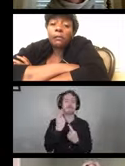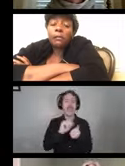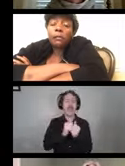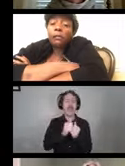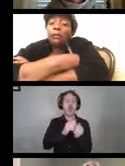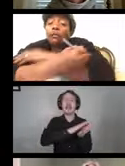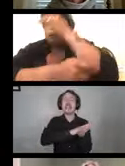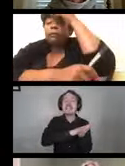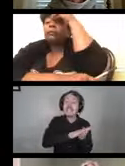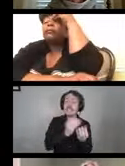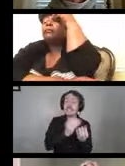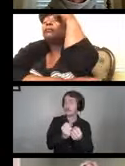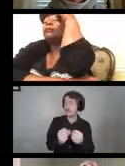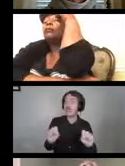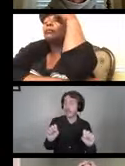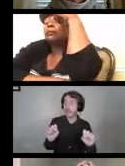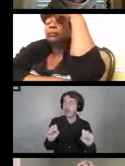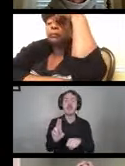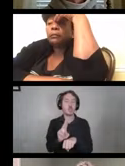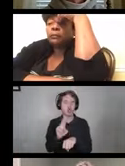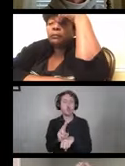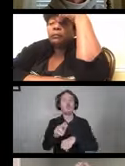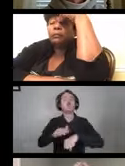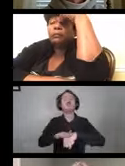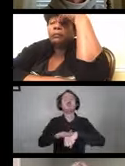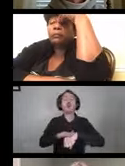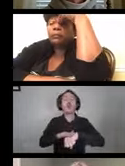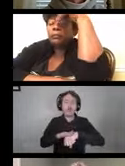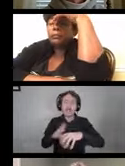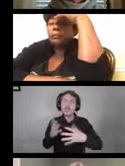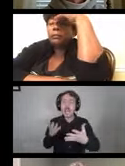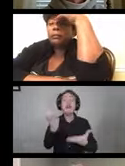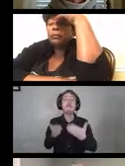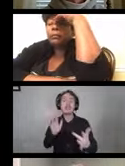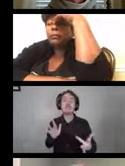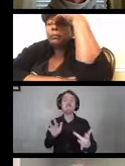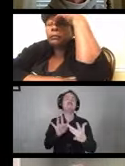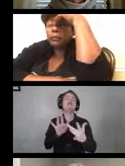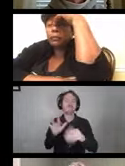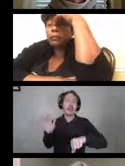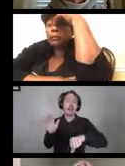safely use equipment with surfaces that may come into the contact with the virus that causes COVID-19.